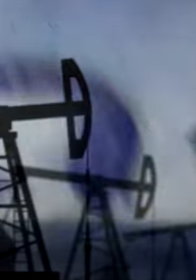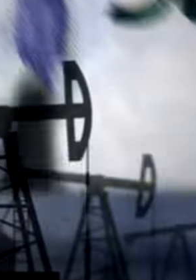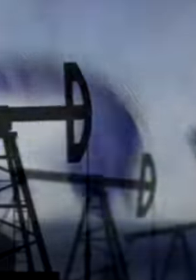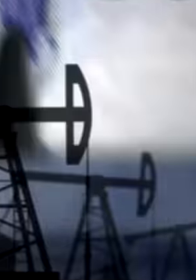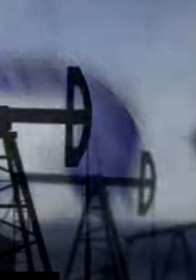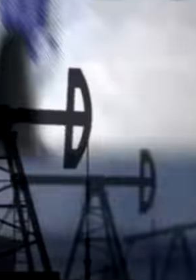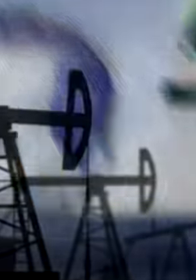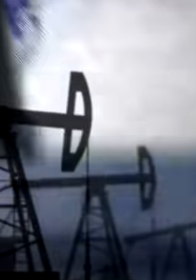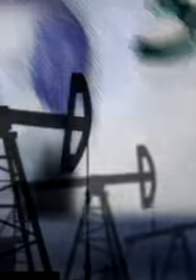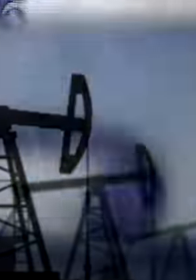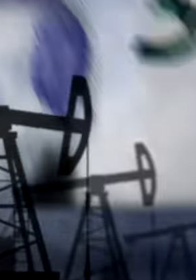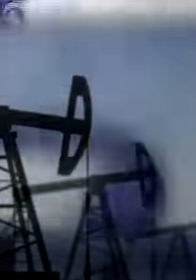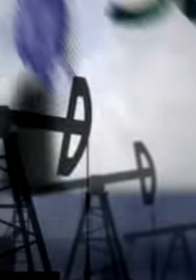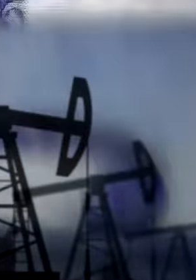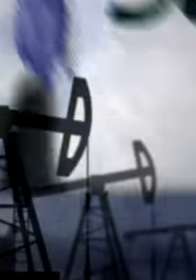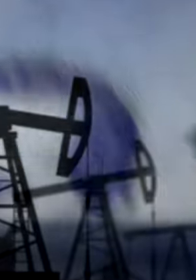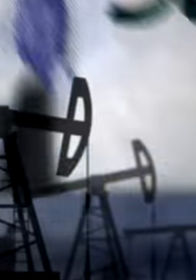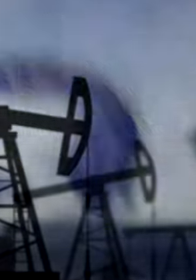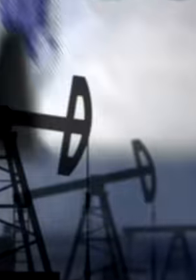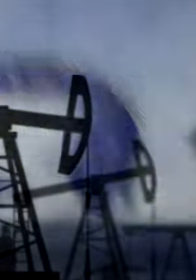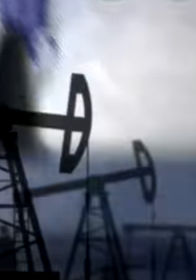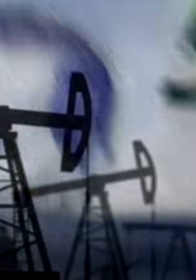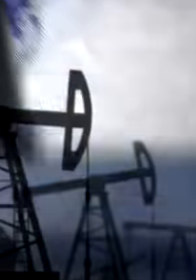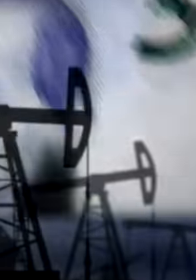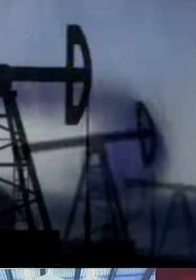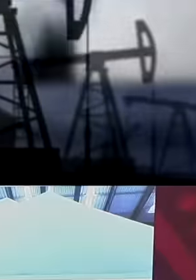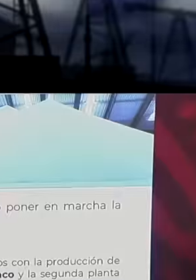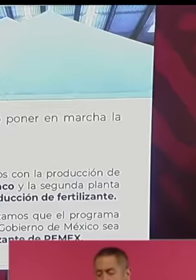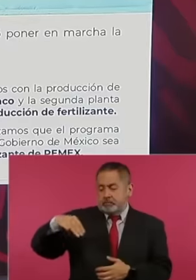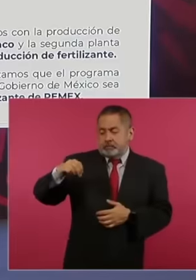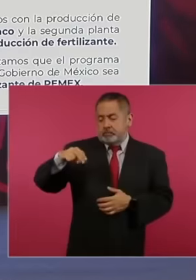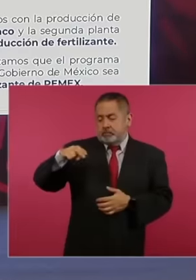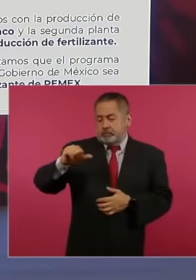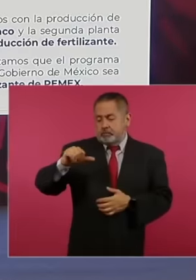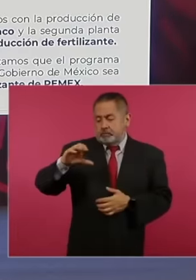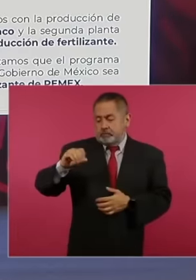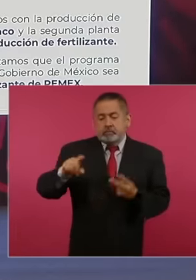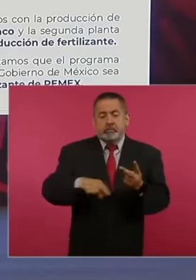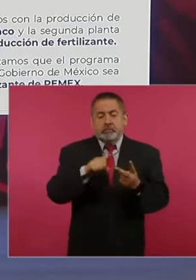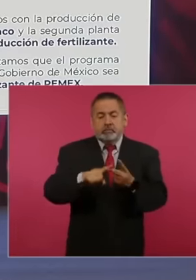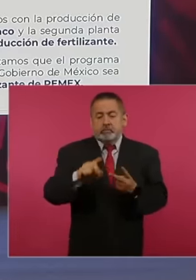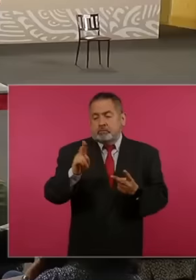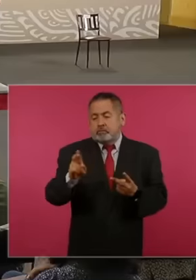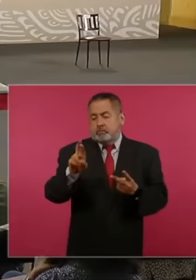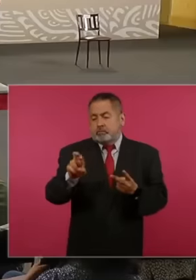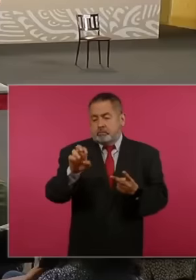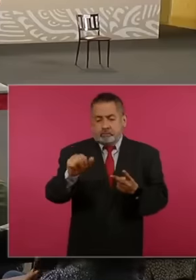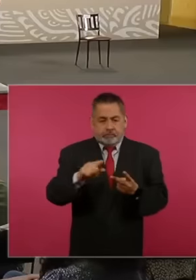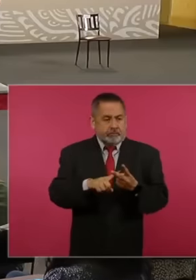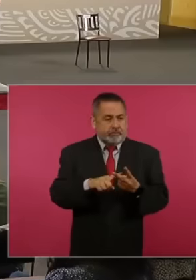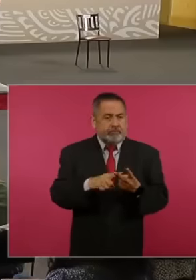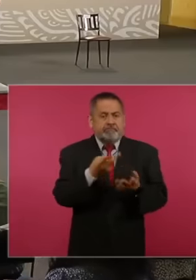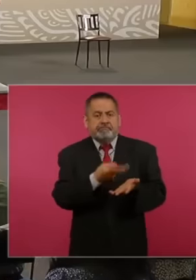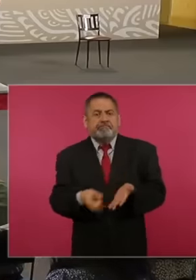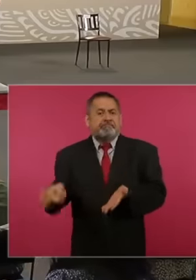the money of Mexicans, given this today in the press conference President López Obrador